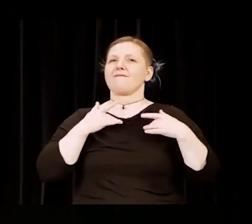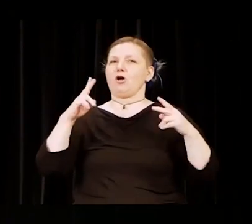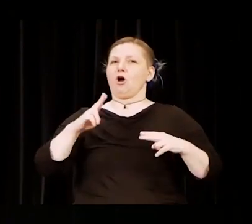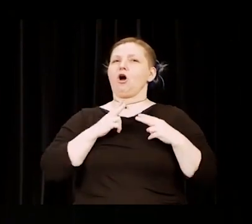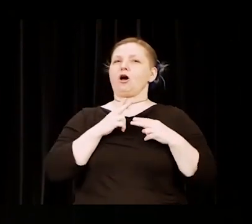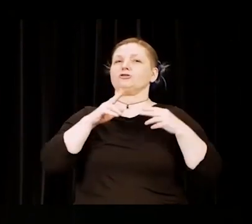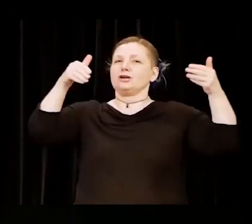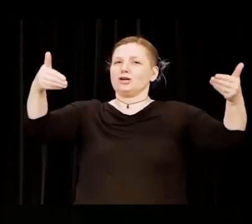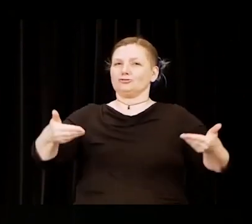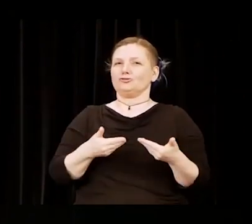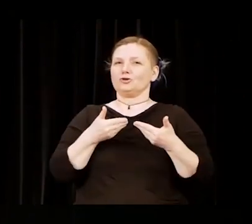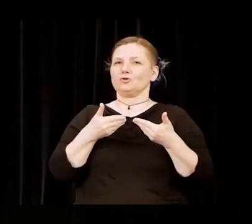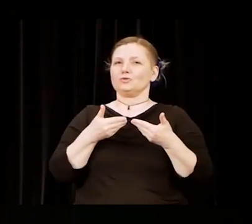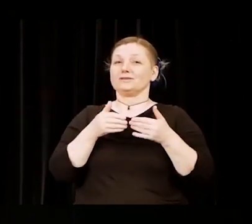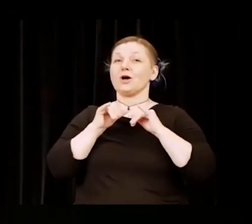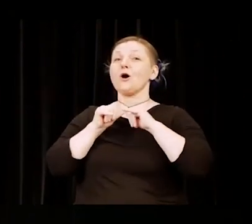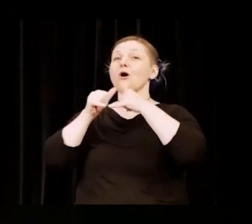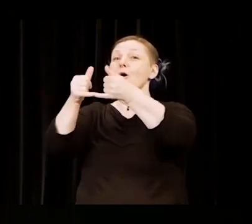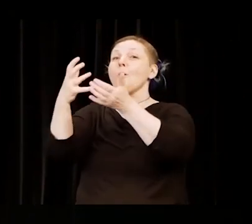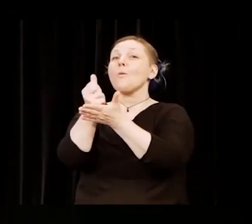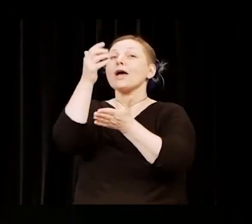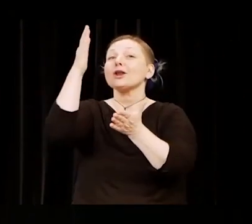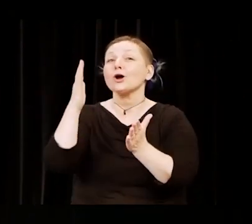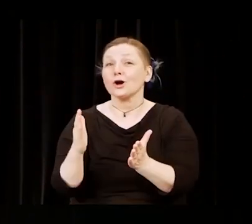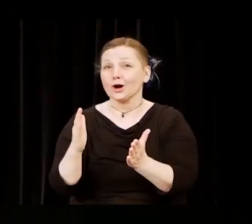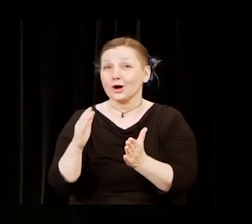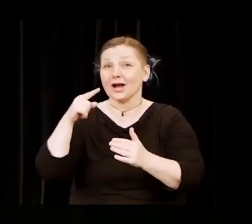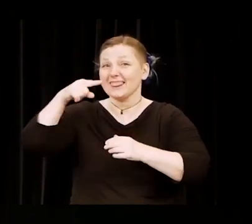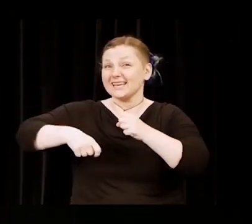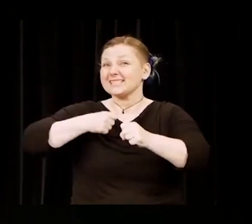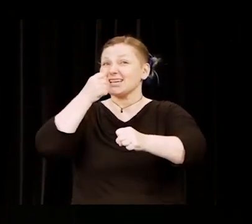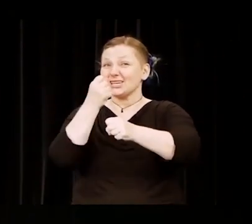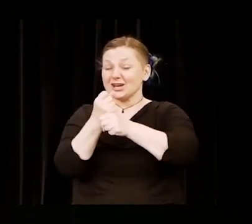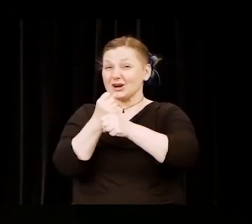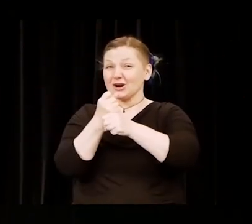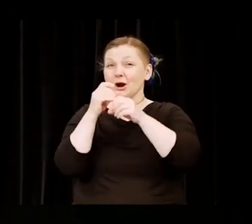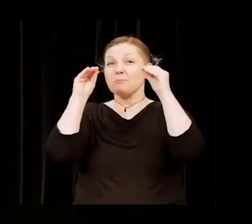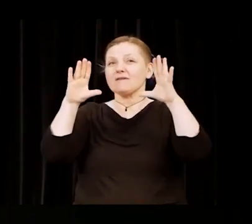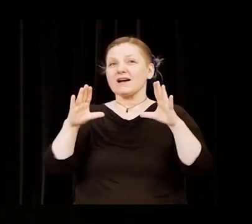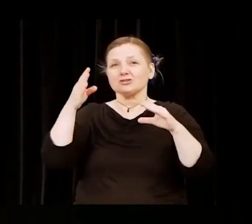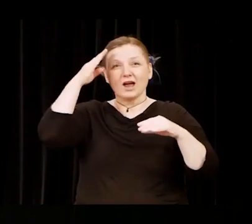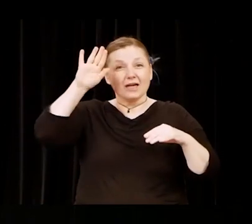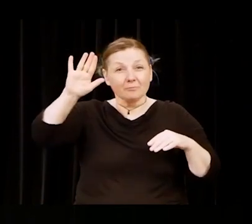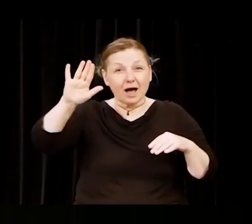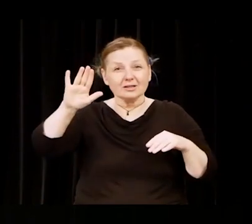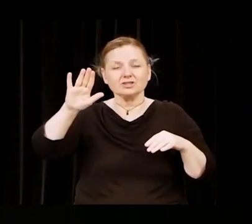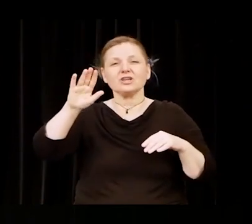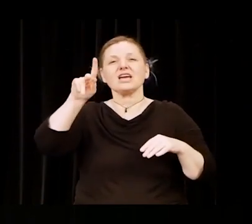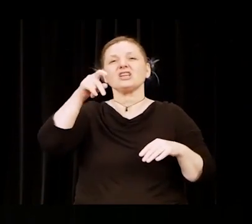Elaine Marieb Faculty Chair for Teaching Excellence, HCC Professor of Anthropology